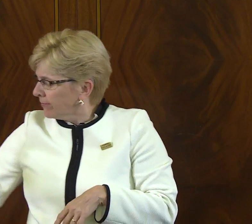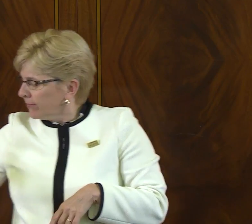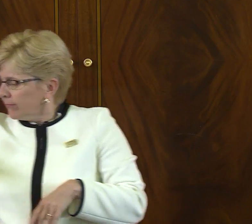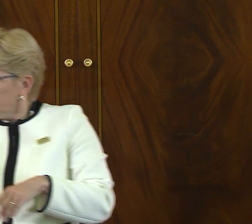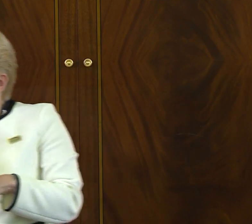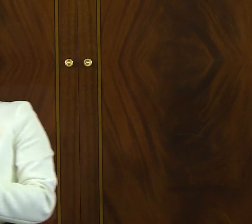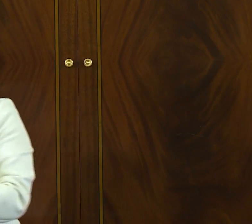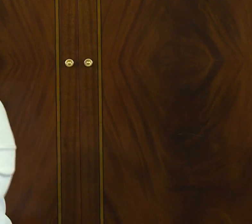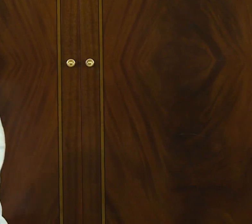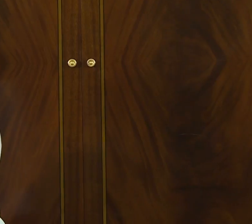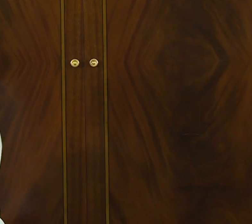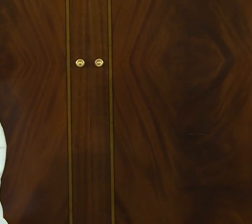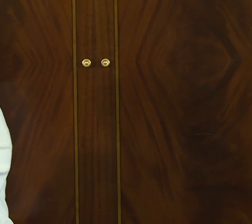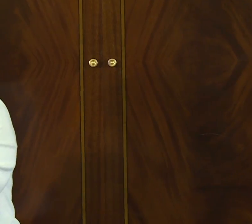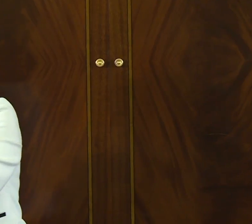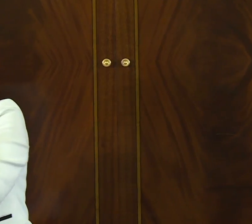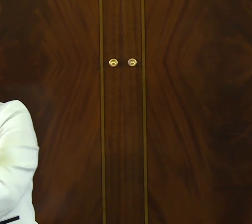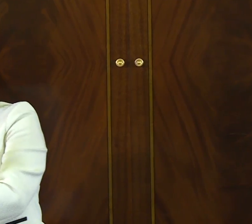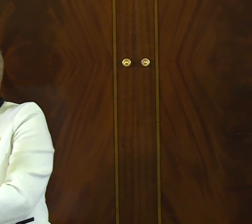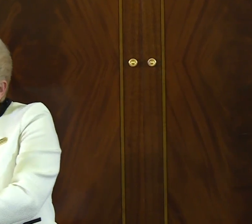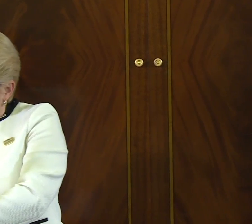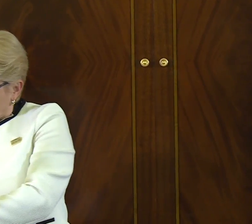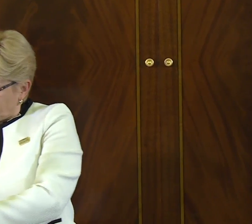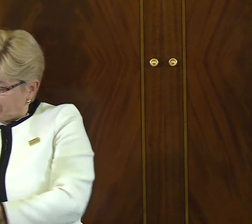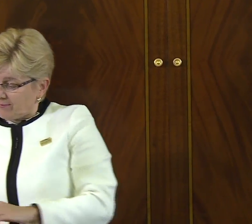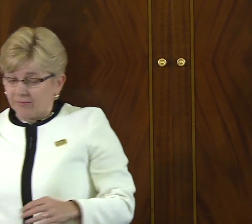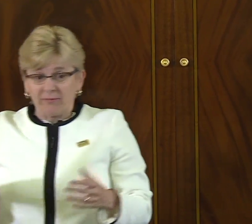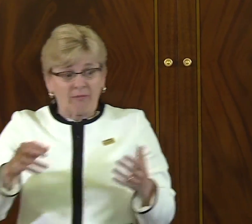of that process, and let us never forget that is the case.